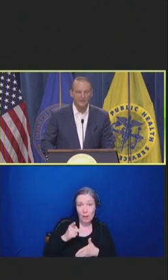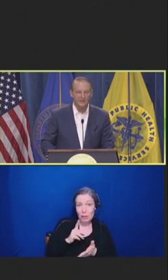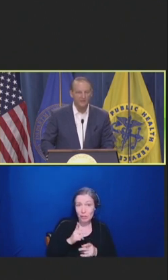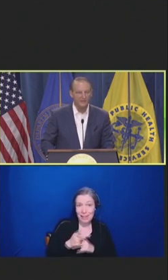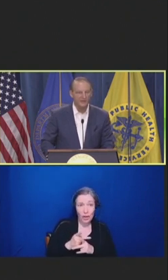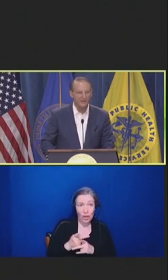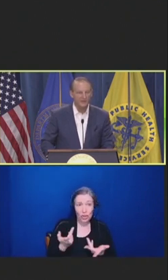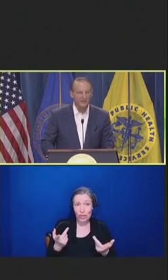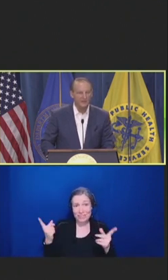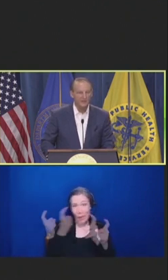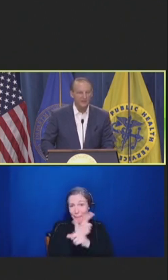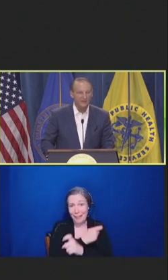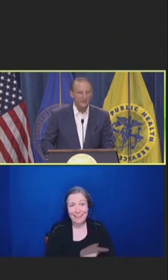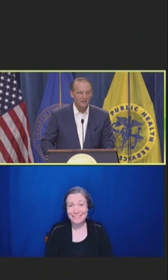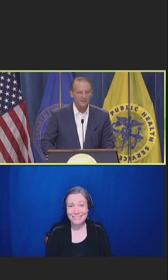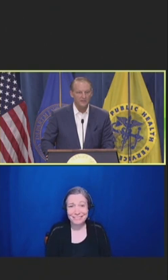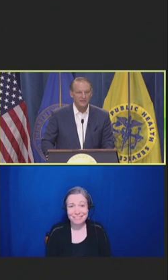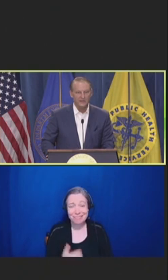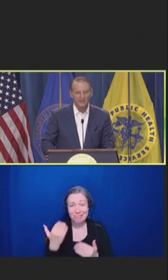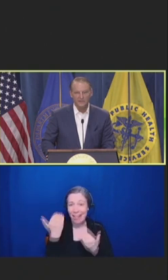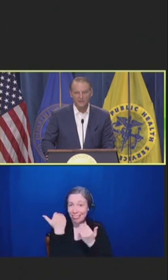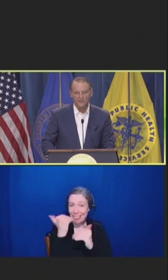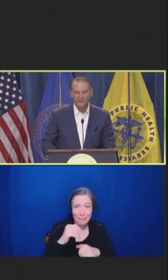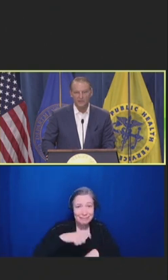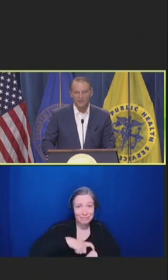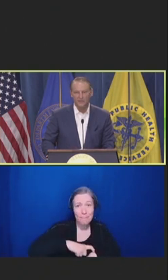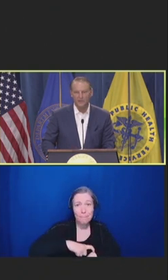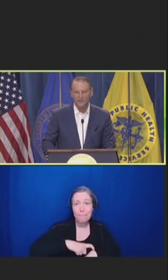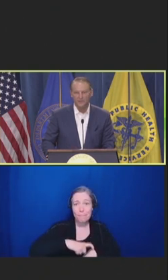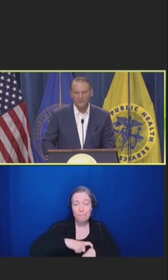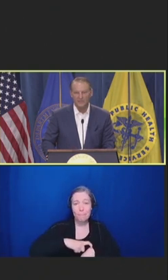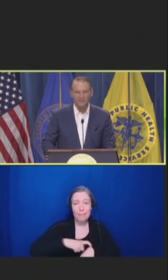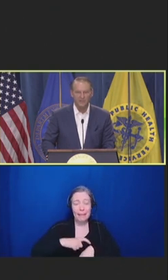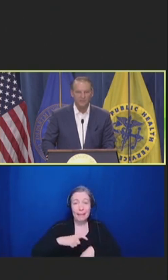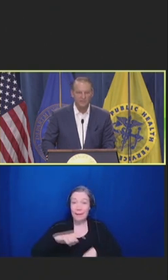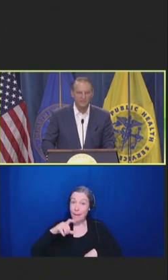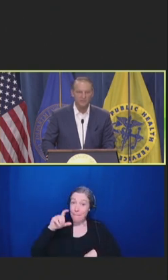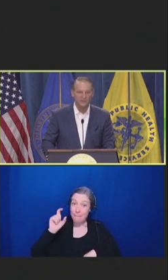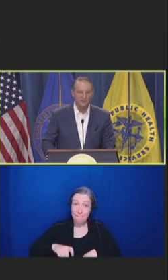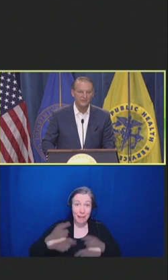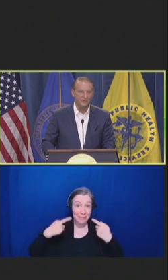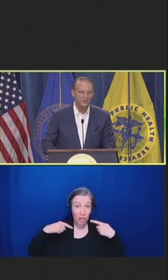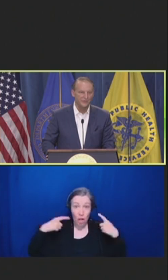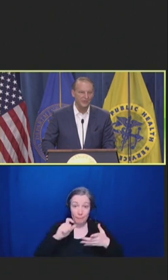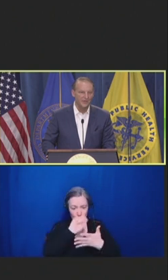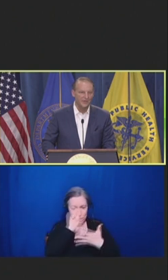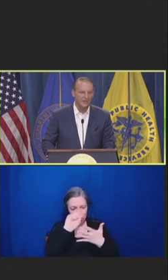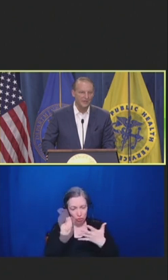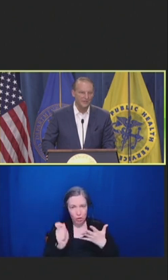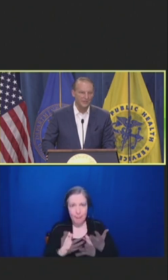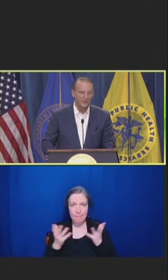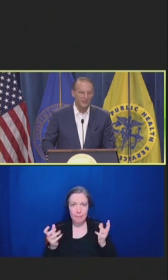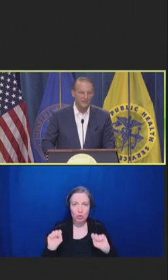They have a very limited amount of time to accomplish as much as possible to achieve